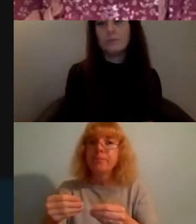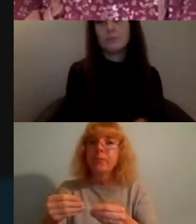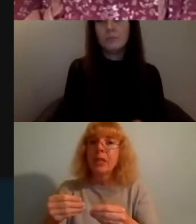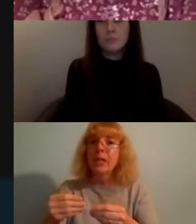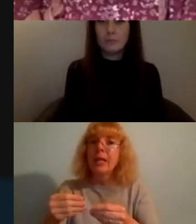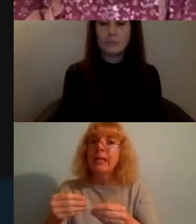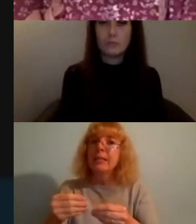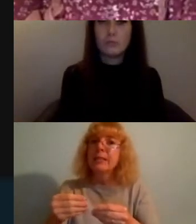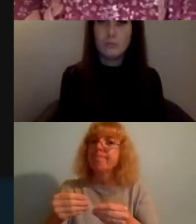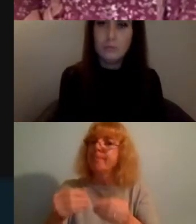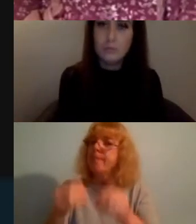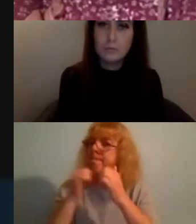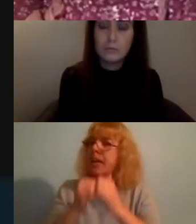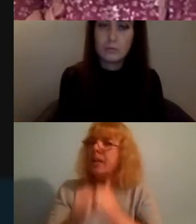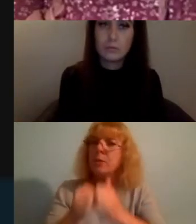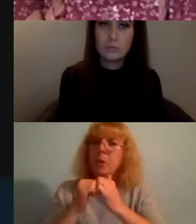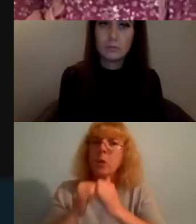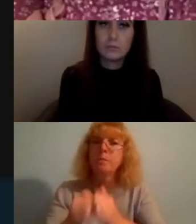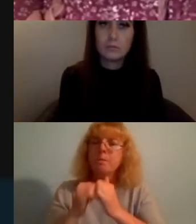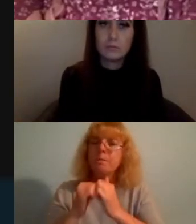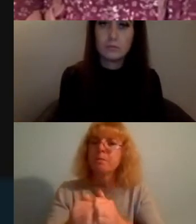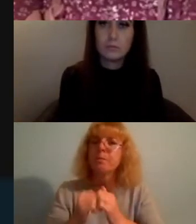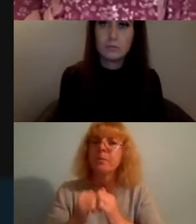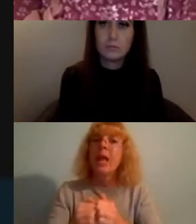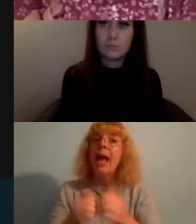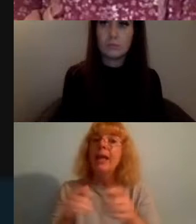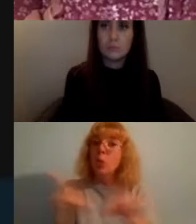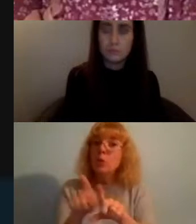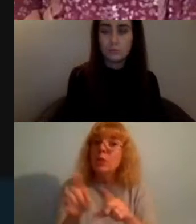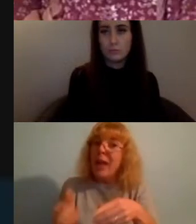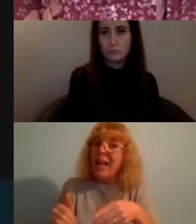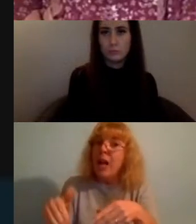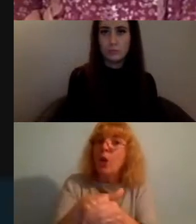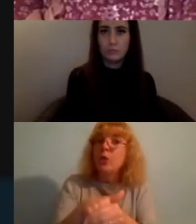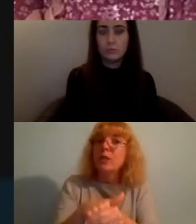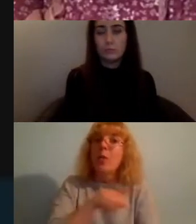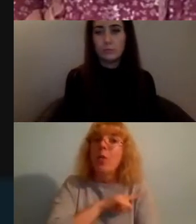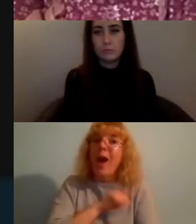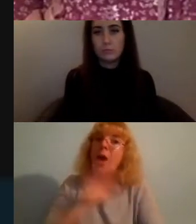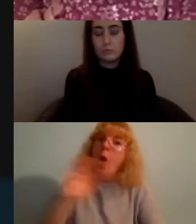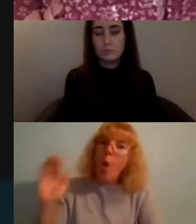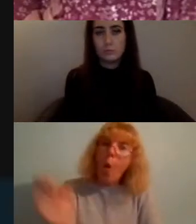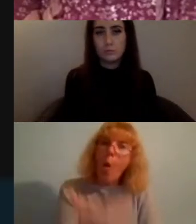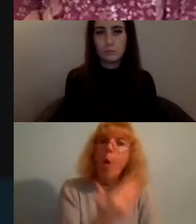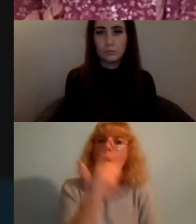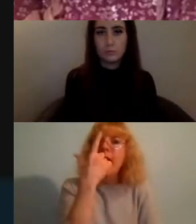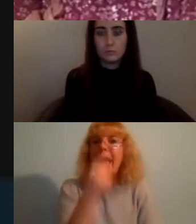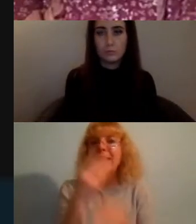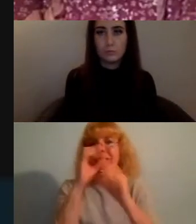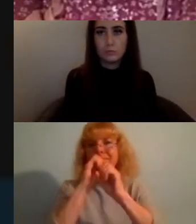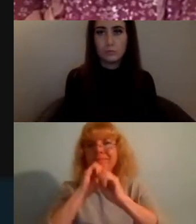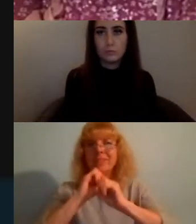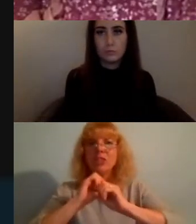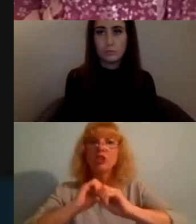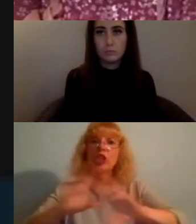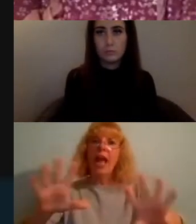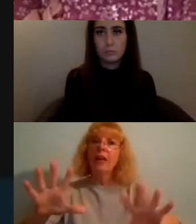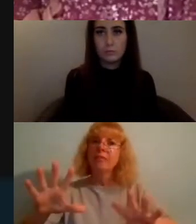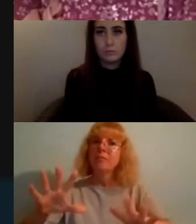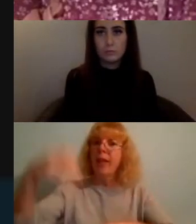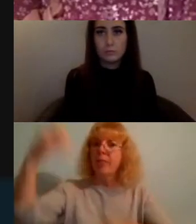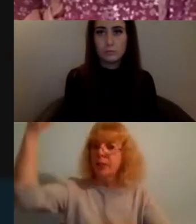and also a lot more inclusive because everyone can share the spotlight in this regard - next slide